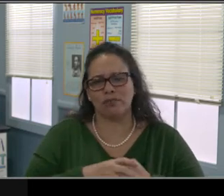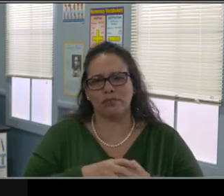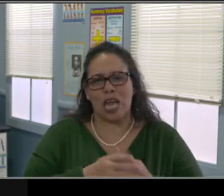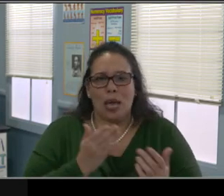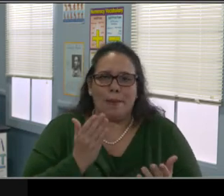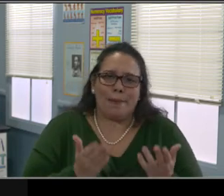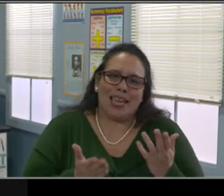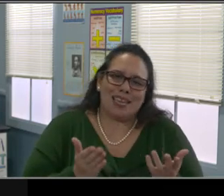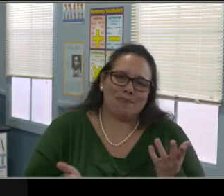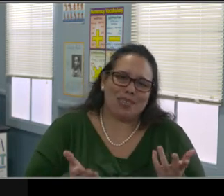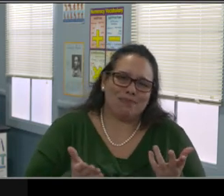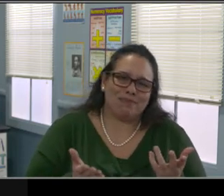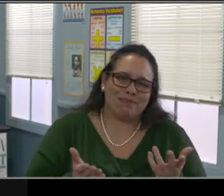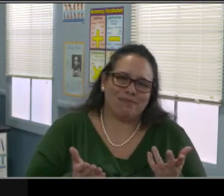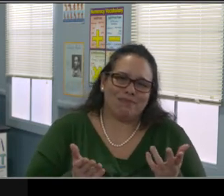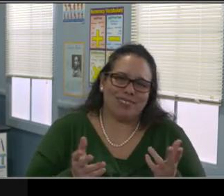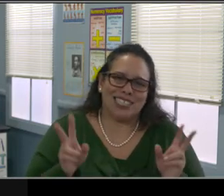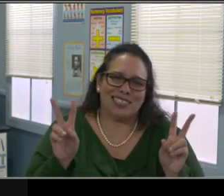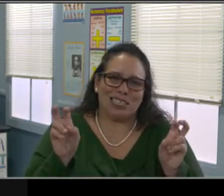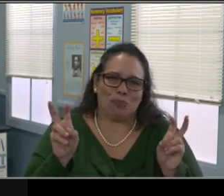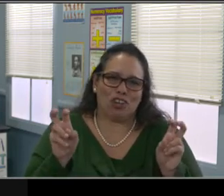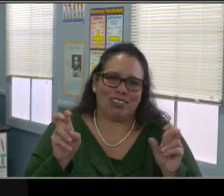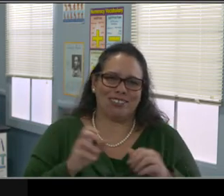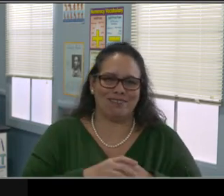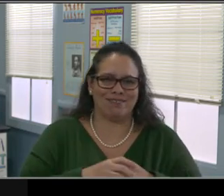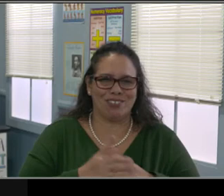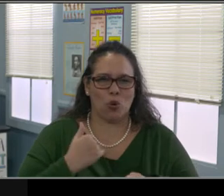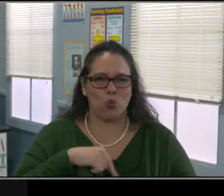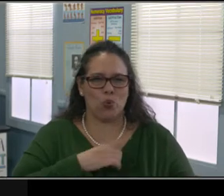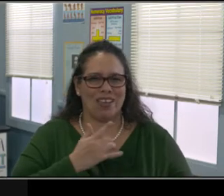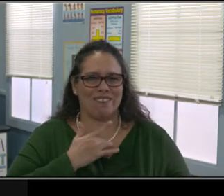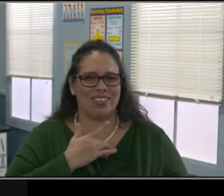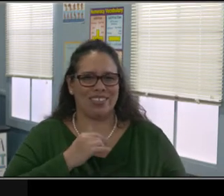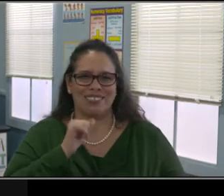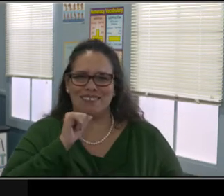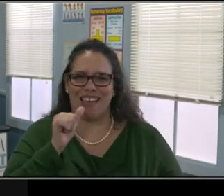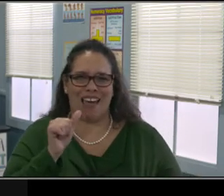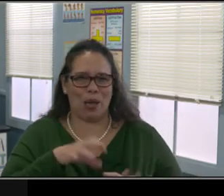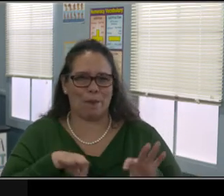On a scale of 1-10, it's a little bit of sound self-evaluation that you can give yourself a score now